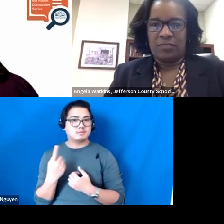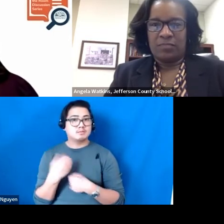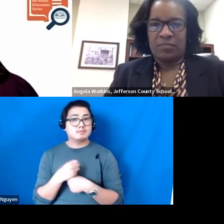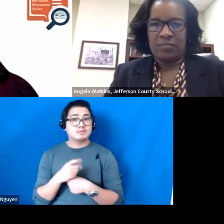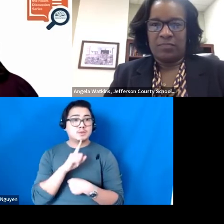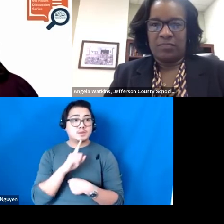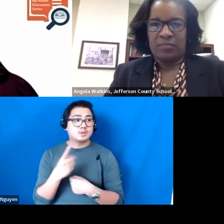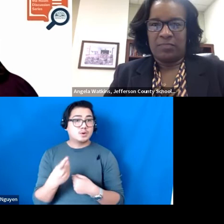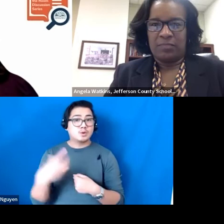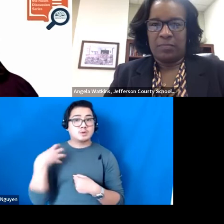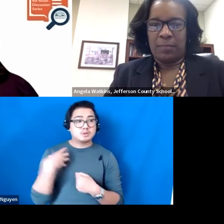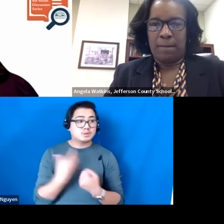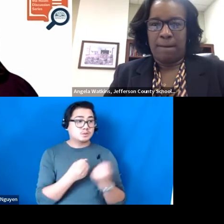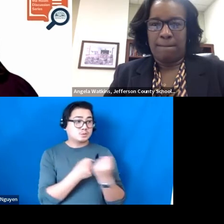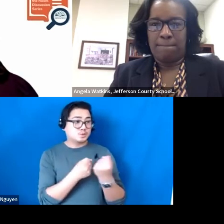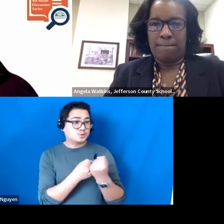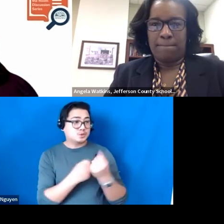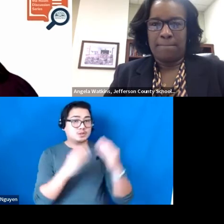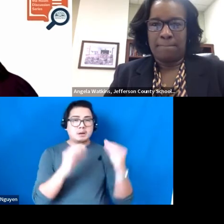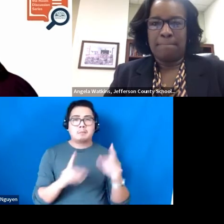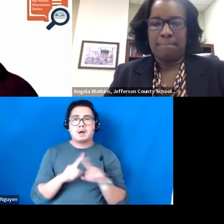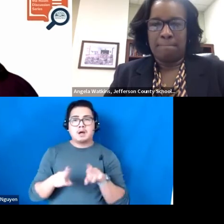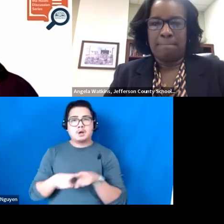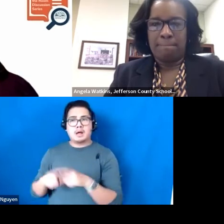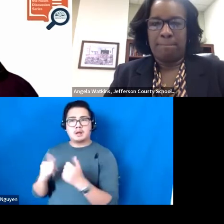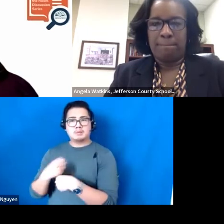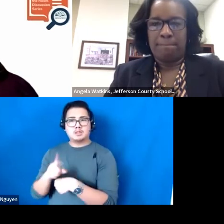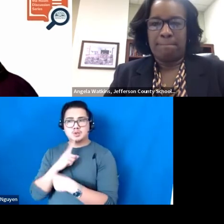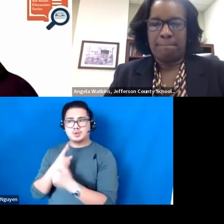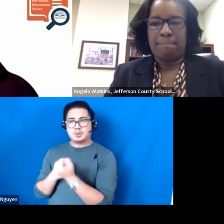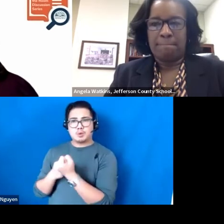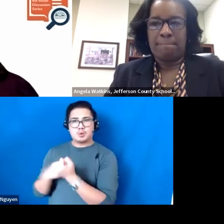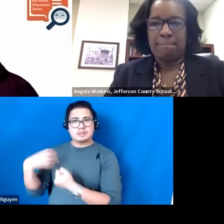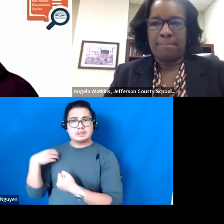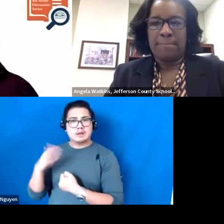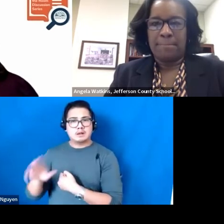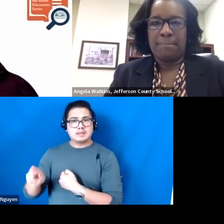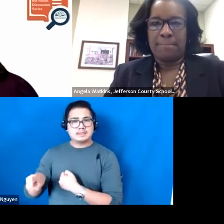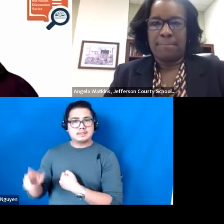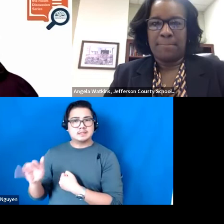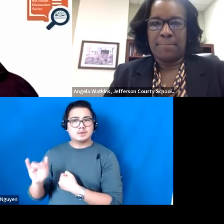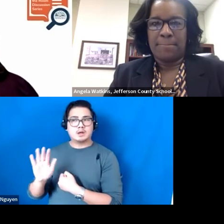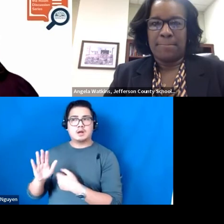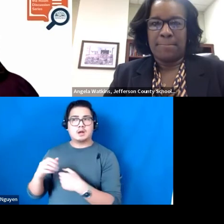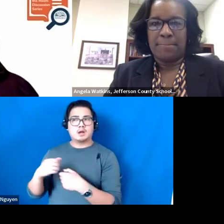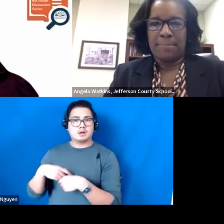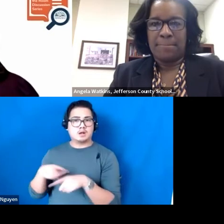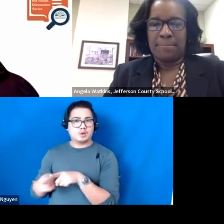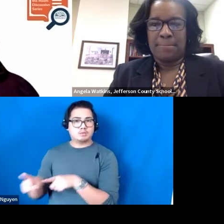but also, how are you supporting your coaches in their development needs and in their networking? SARAH SAYKO, Ed. D: Thank you.